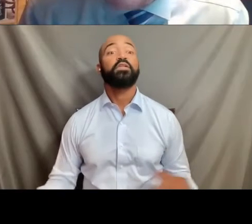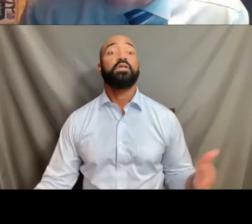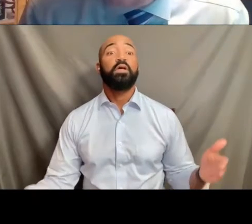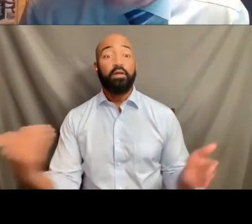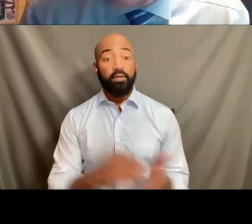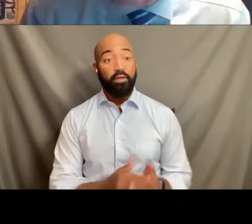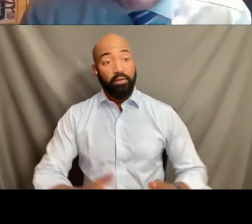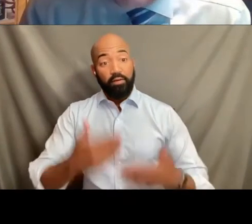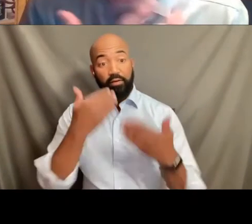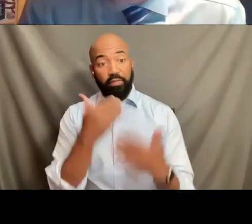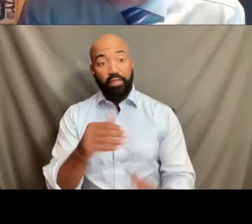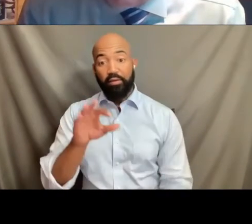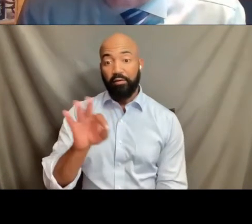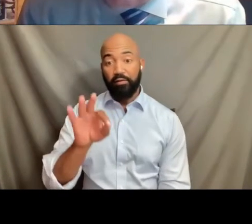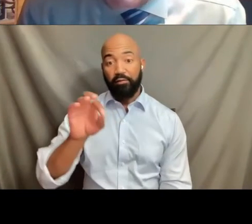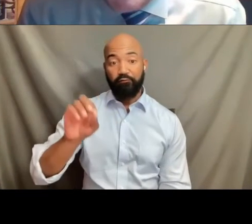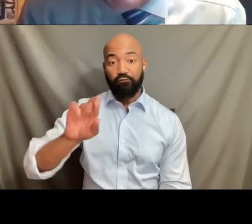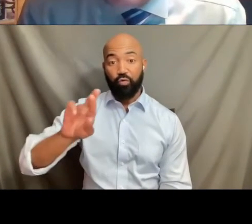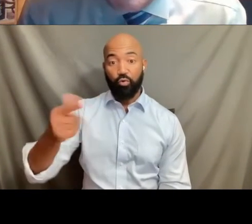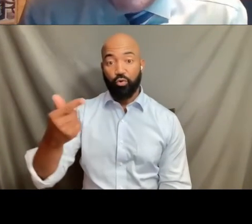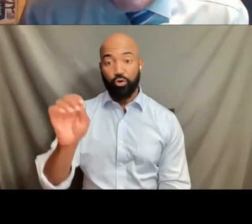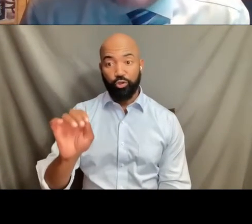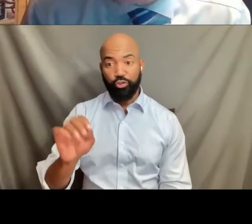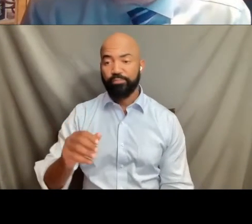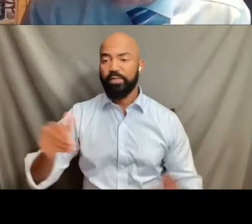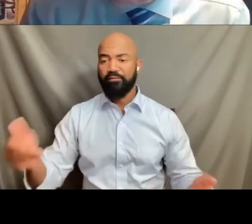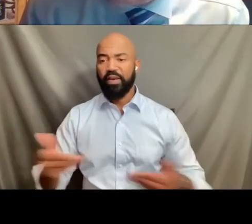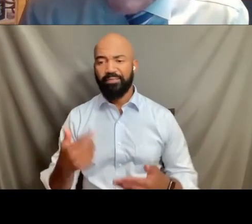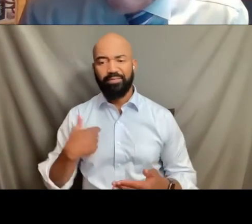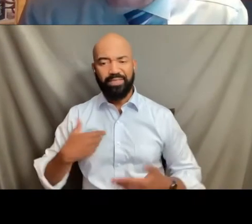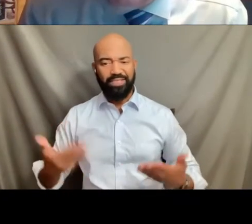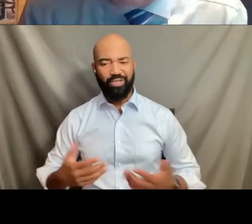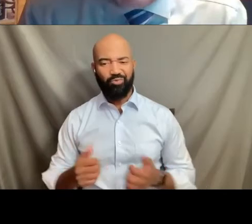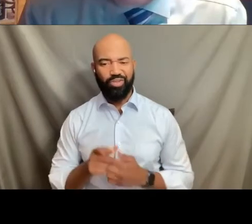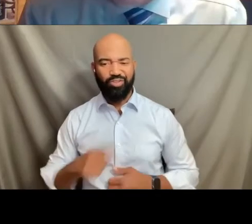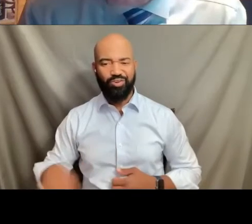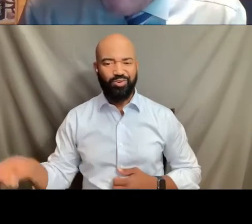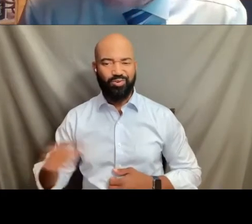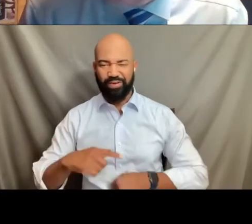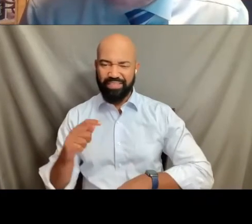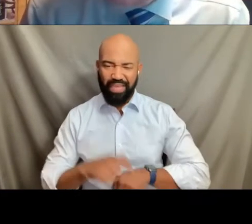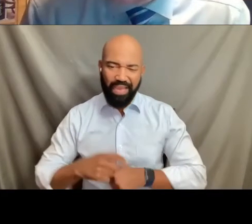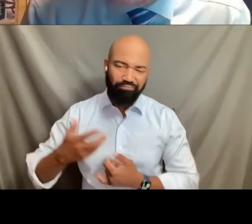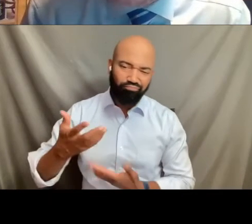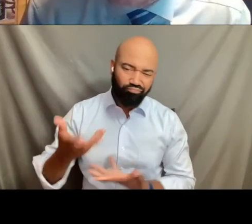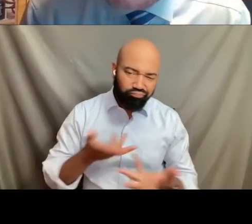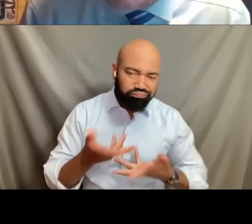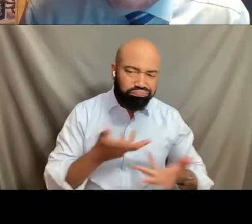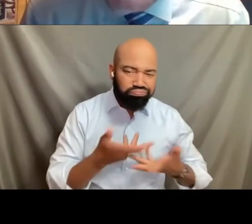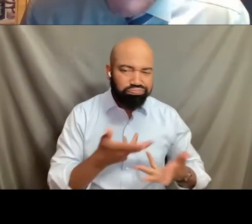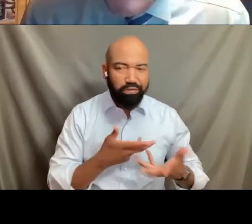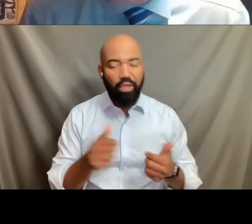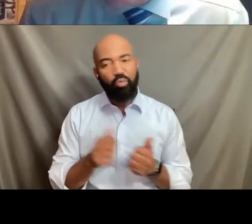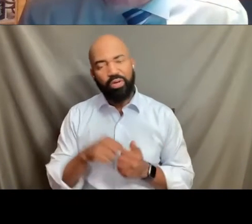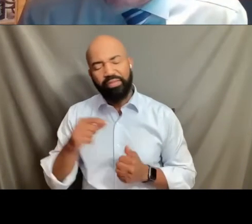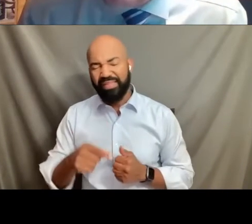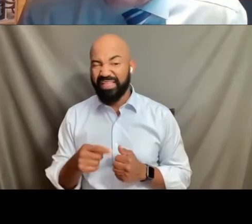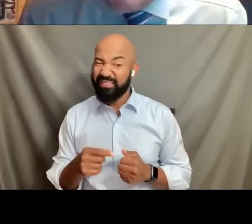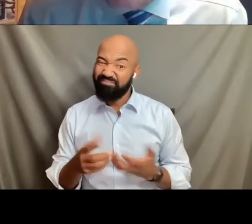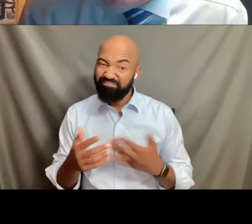for not only inviting me to be with you tonight, spending this time with you doing this, frankly, fairly superficial examination